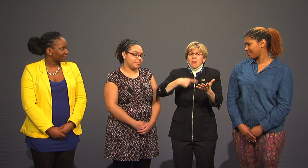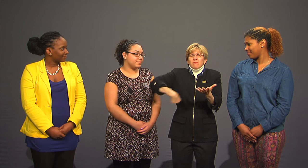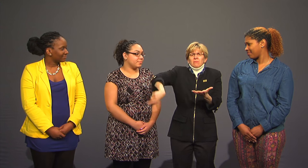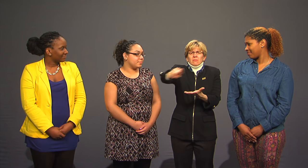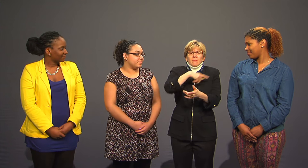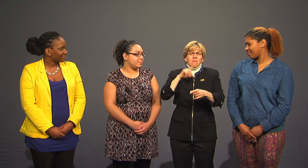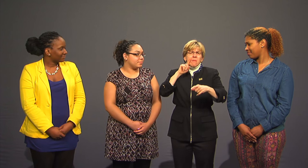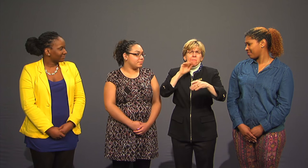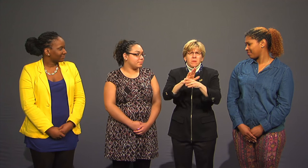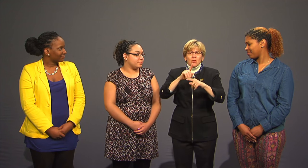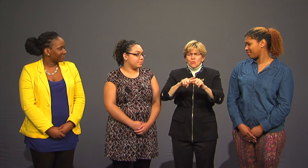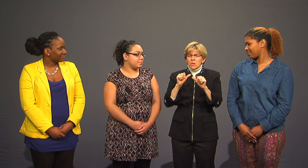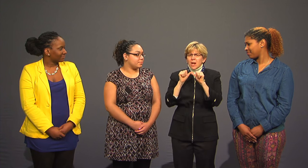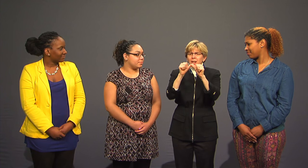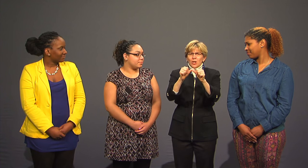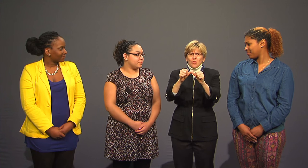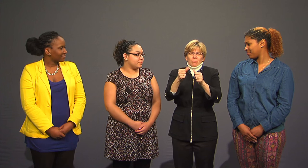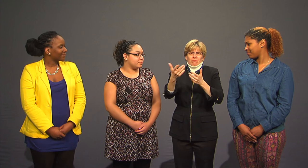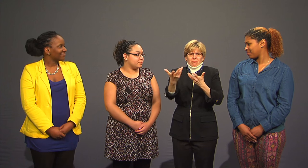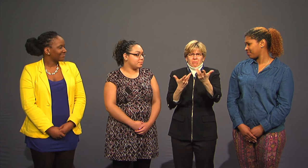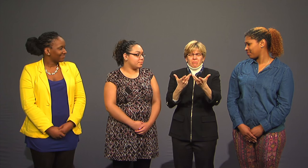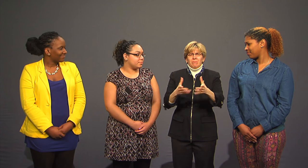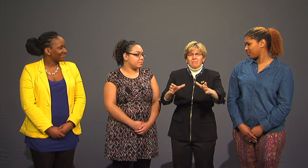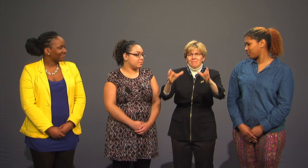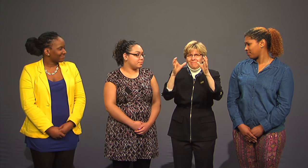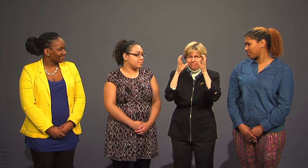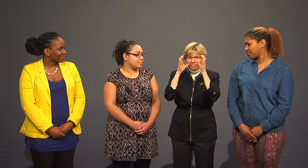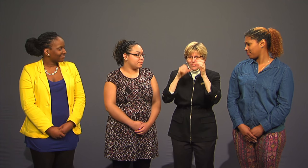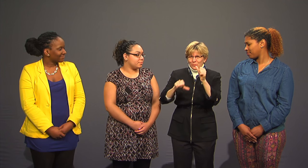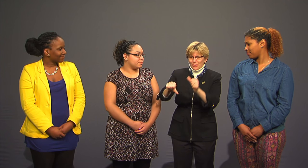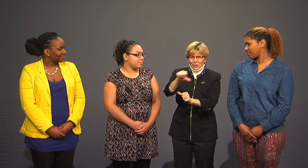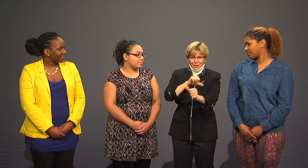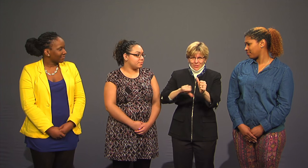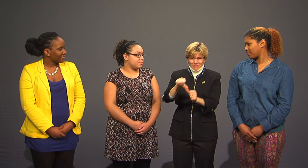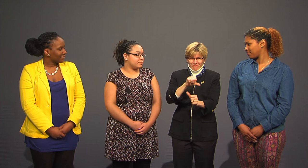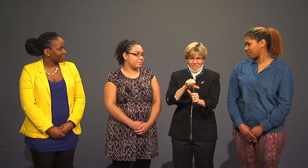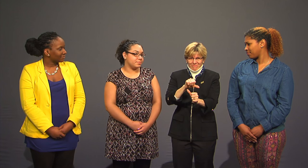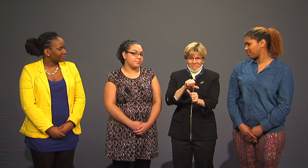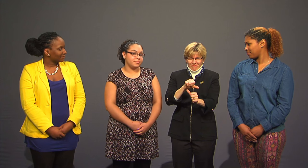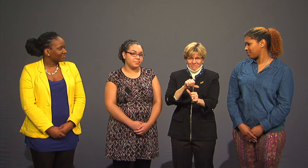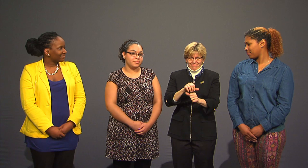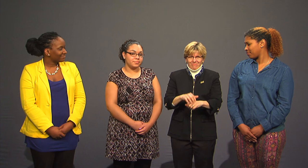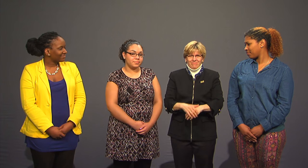Let us commit to continuing interactive conversations where we truly listen to each other.